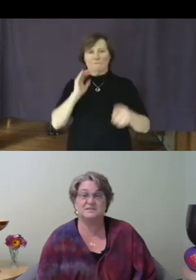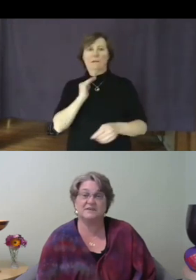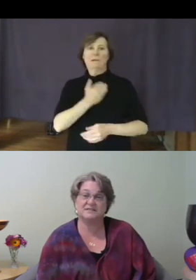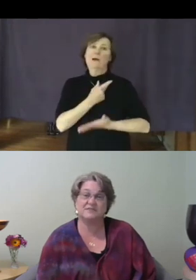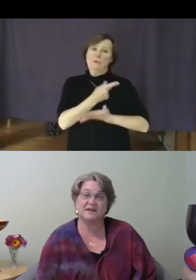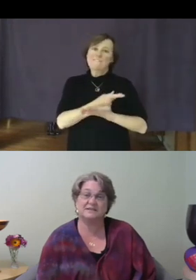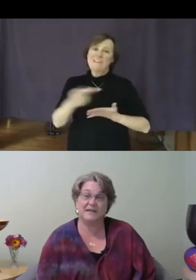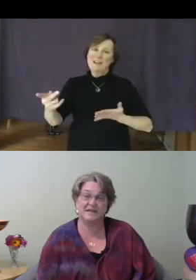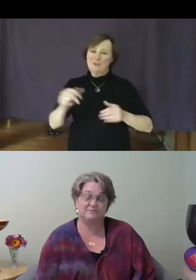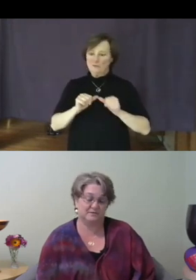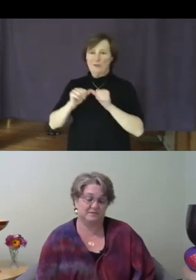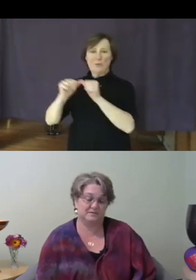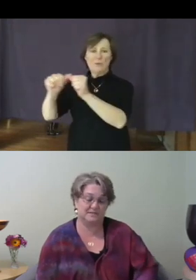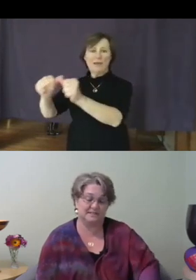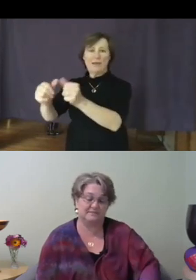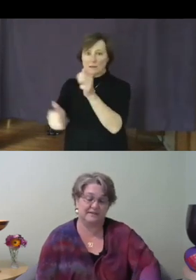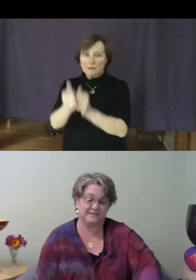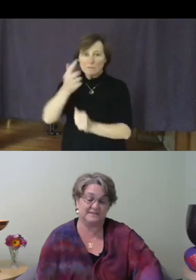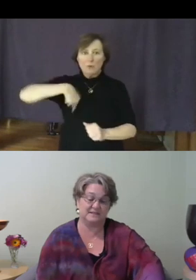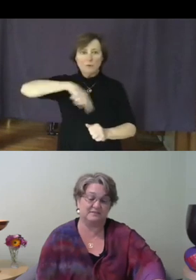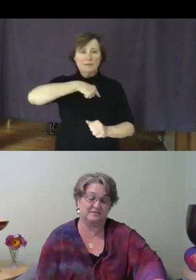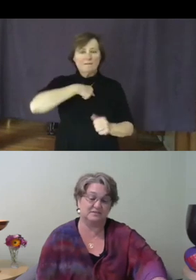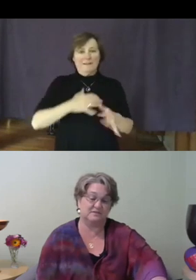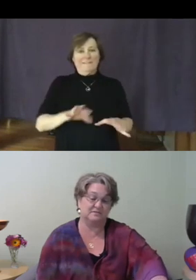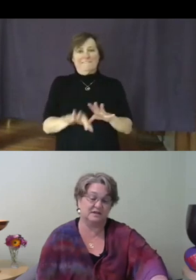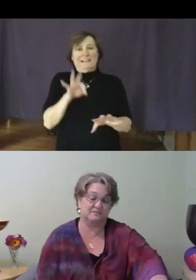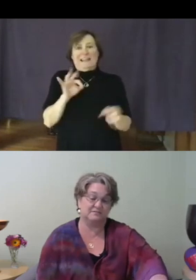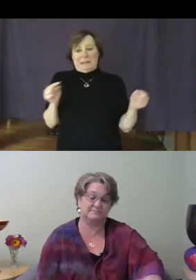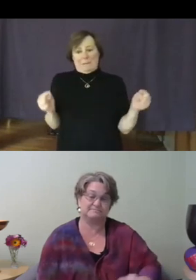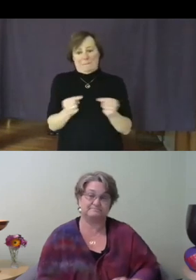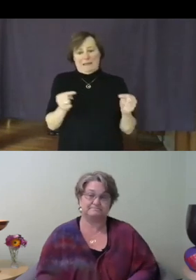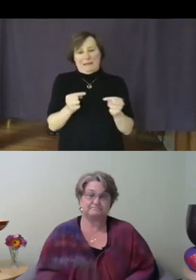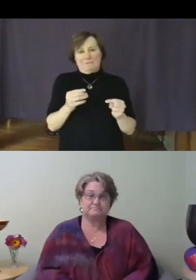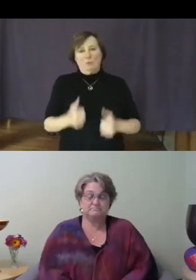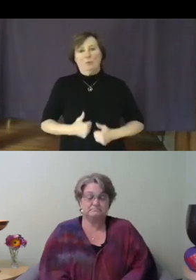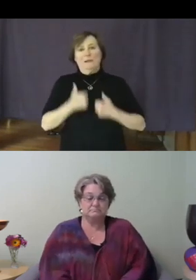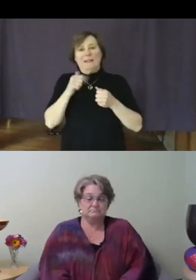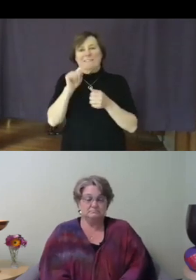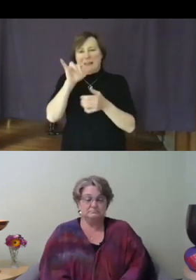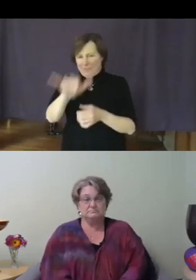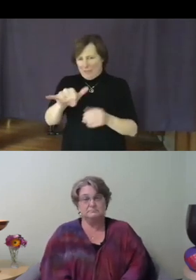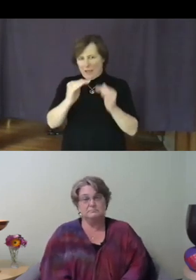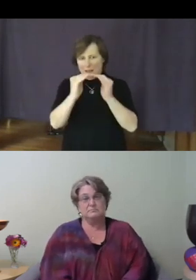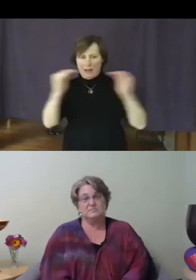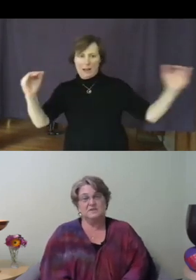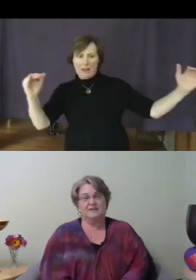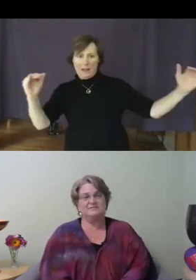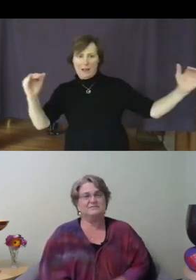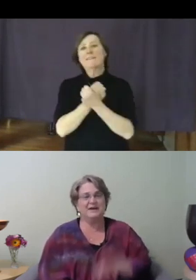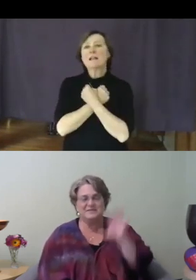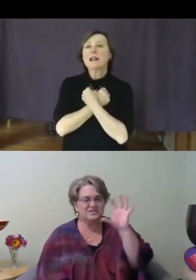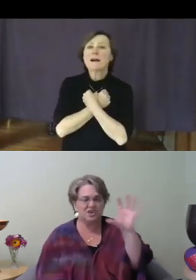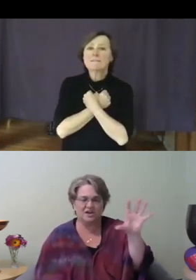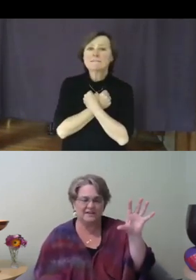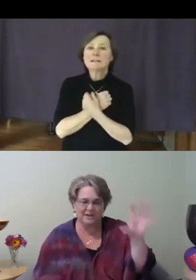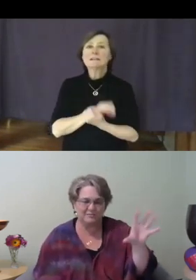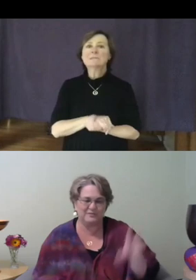us find it painful to live at this level of love. I've found this chart helpful on